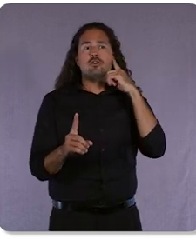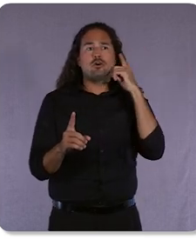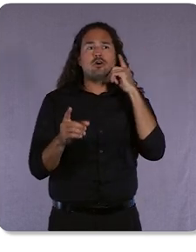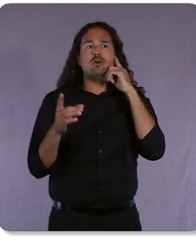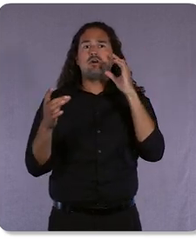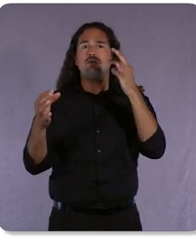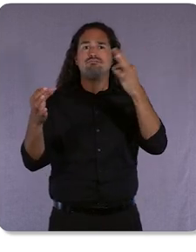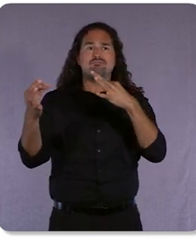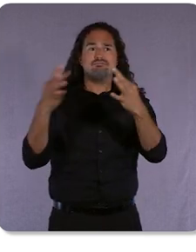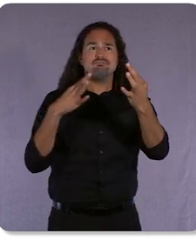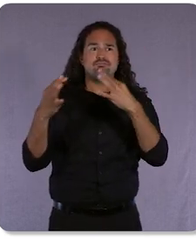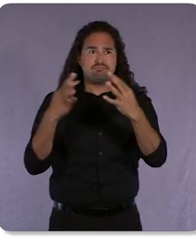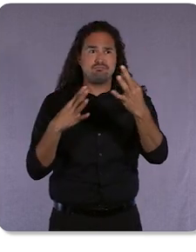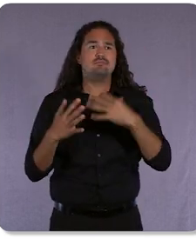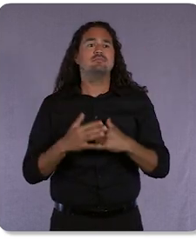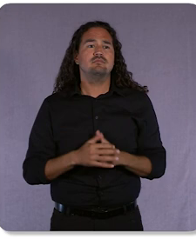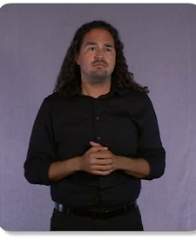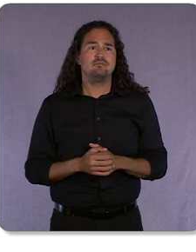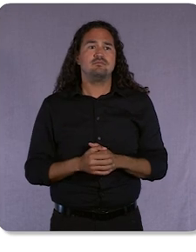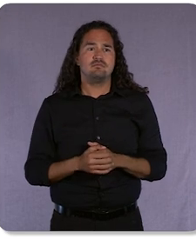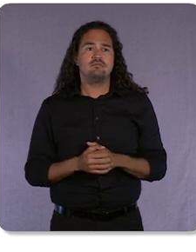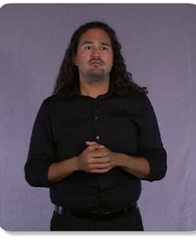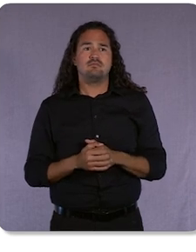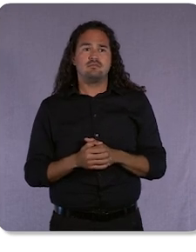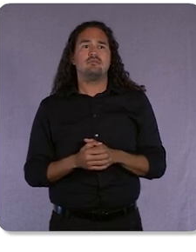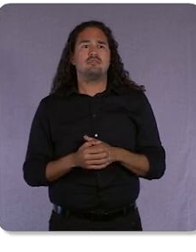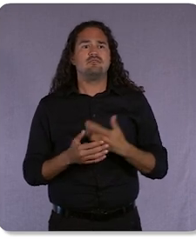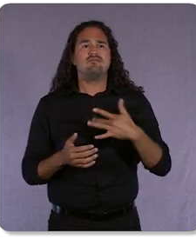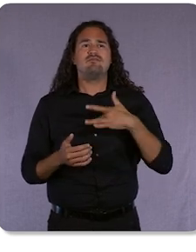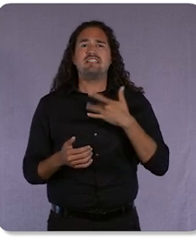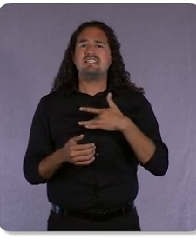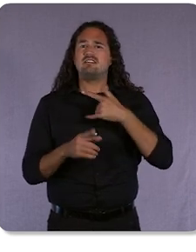I’ve heard a widely shared confidence that when we look back on this era,